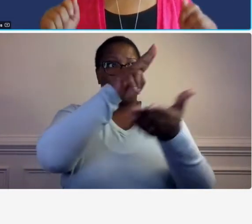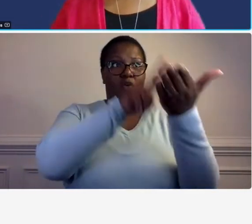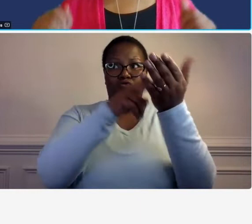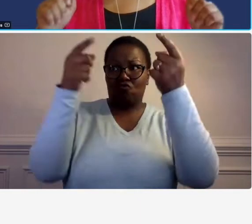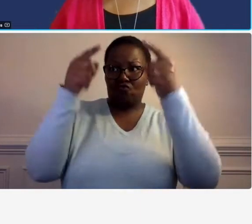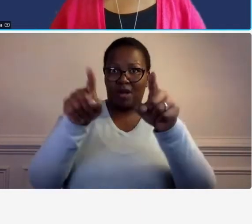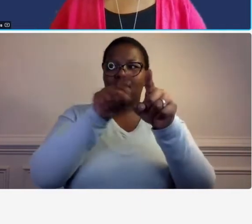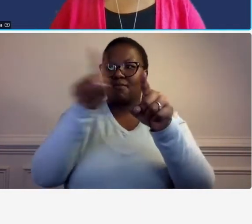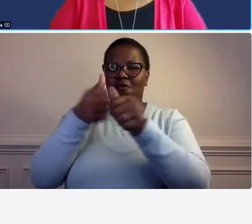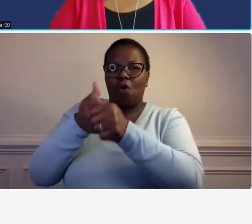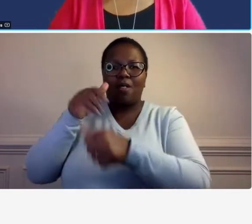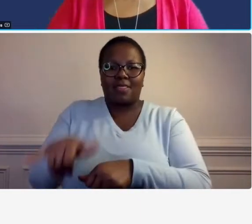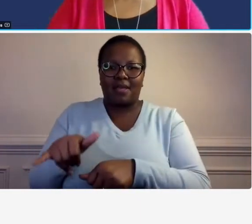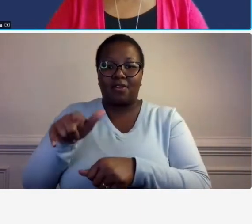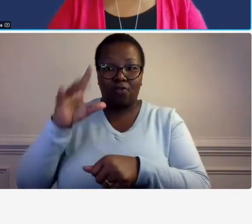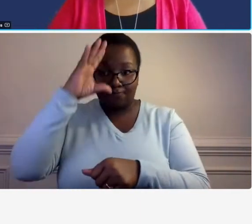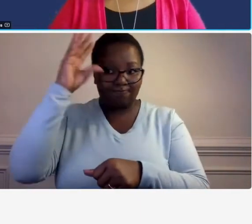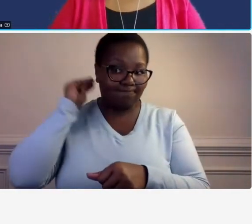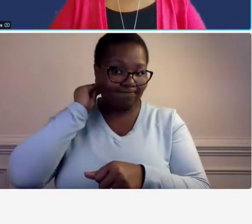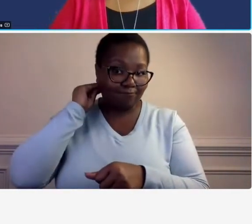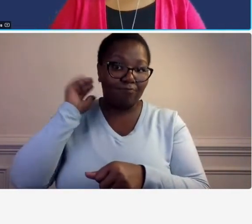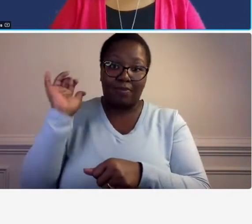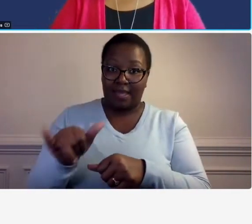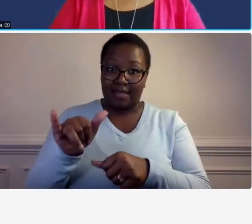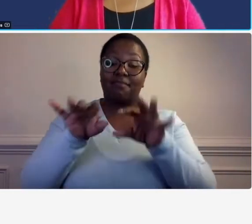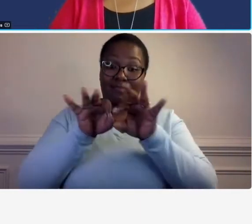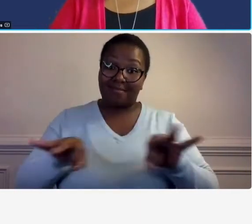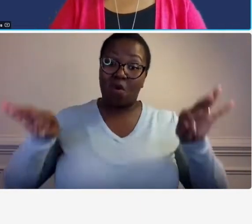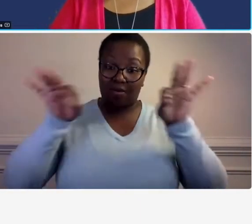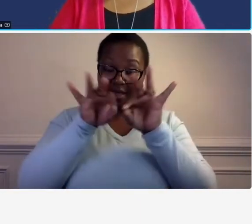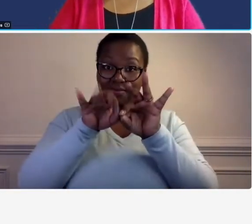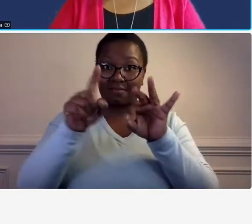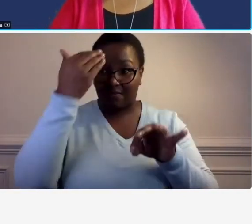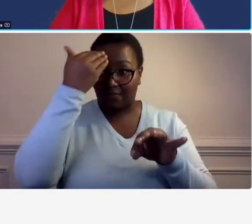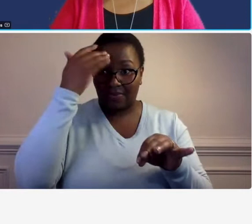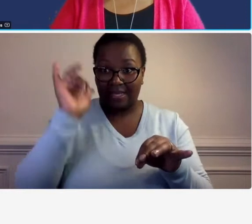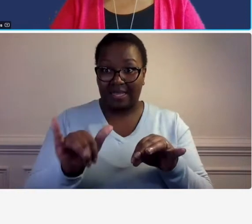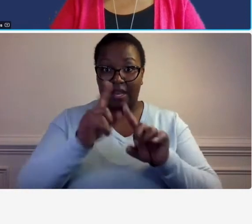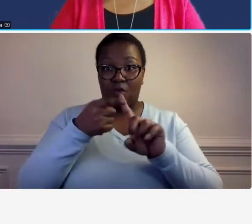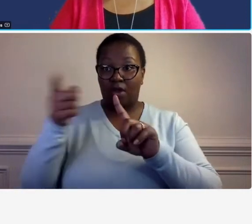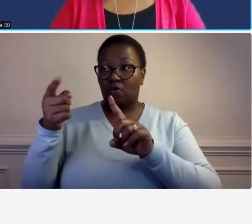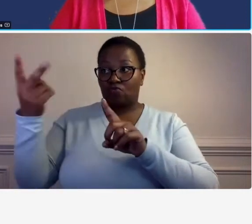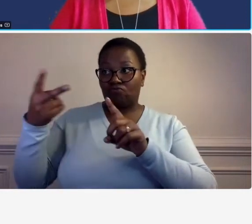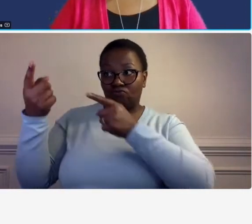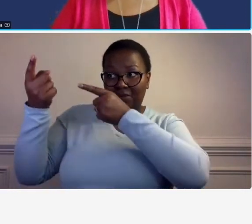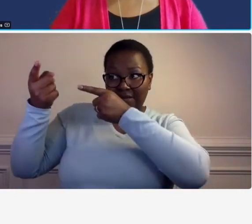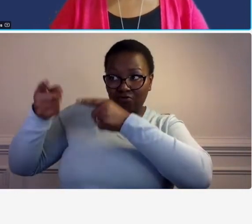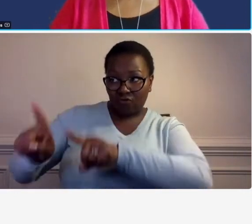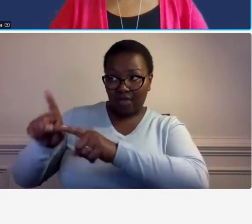in mind so it's so important that when you have a subcontractor agreement that you read it and that